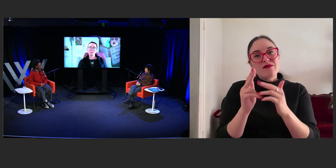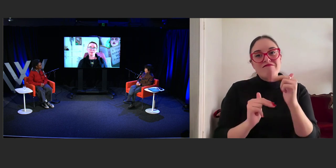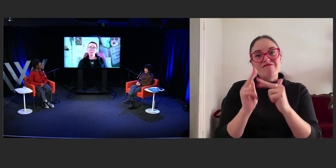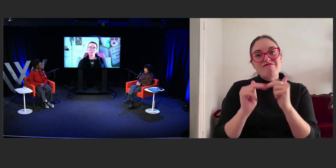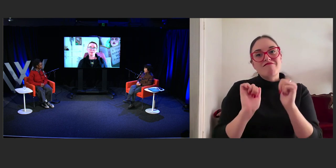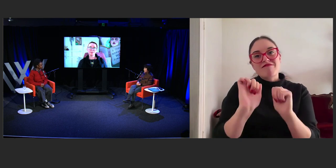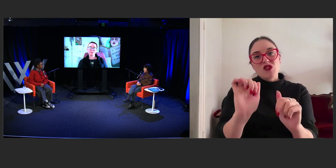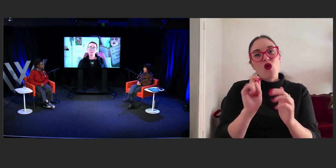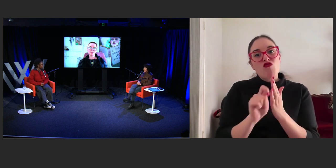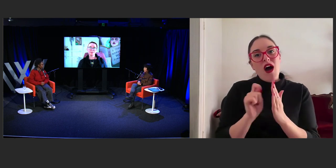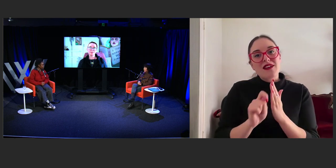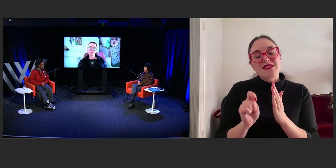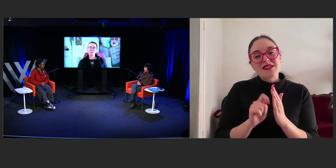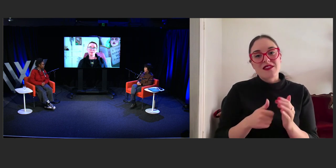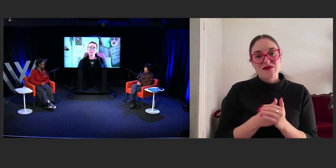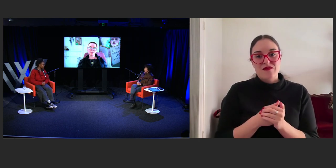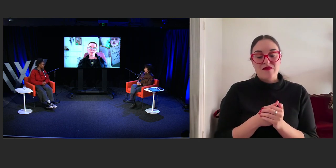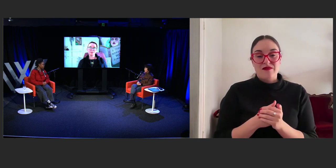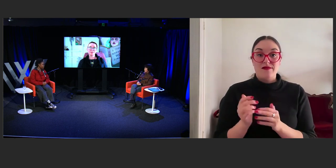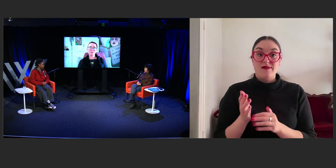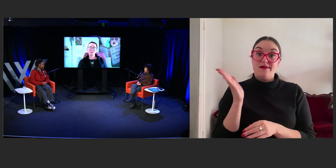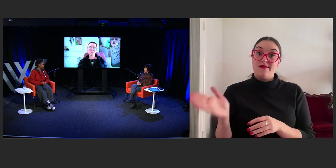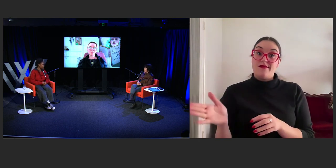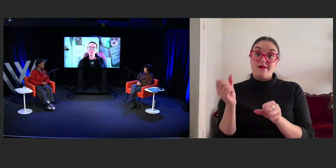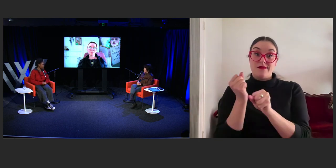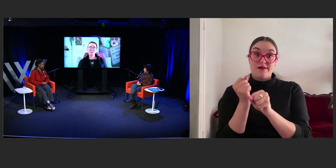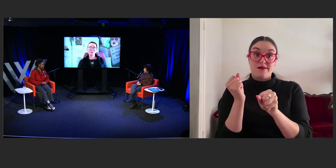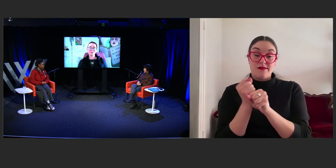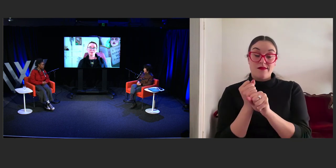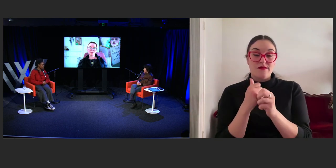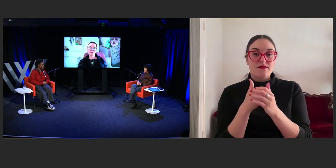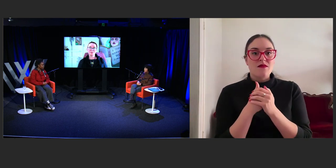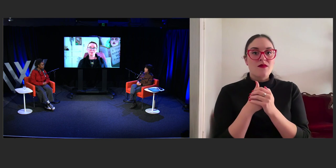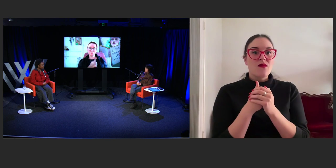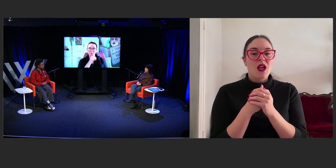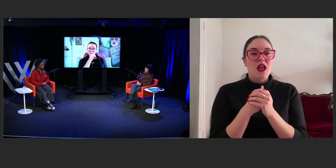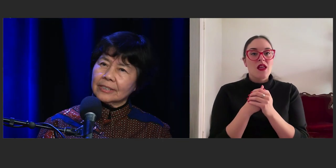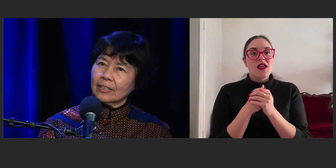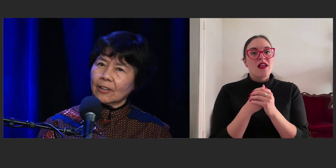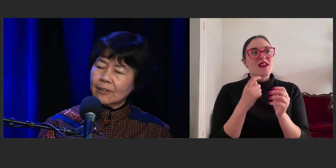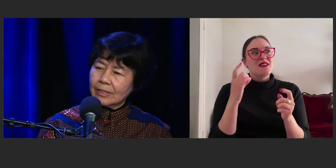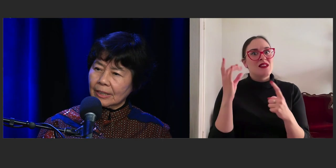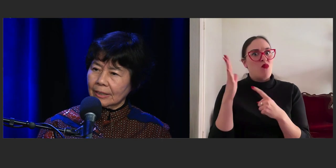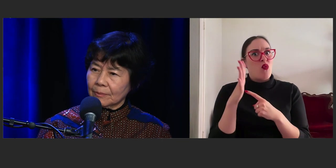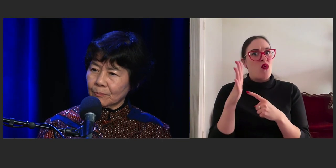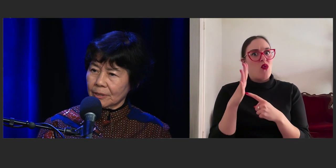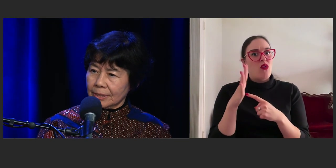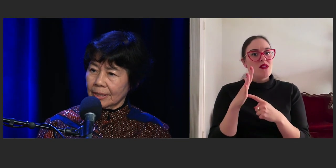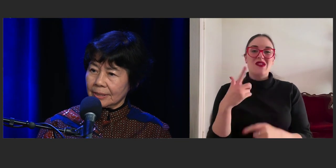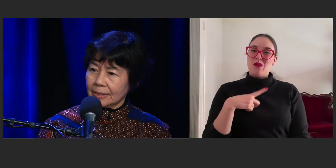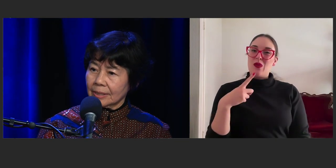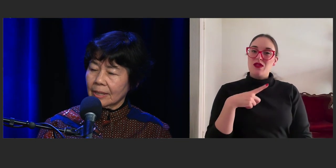For me, in the beginning it was very important, 'cause writing is such a lonely process,